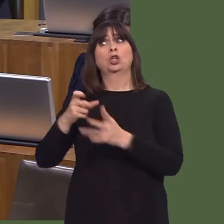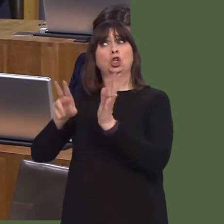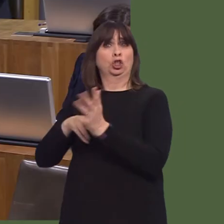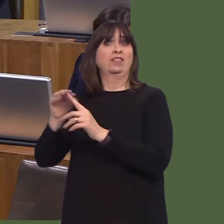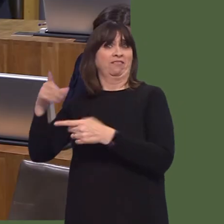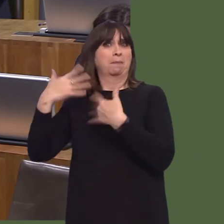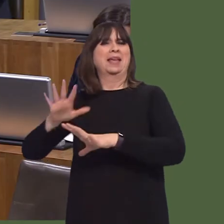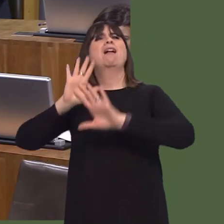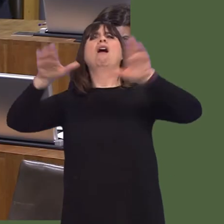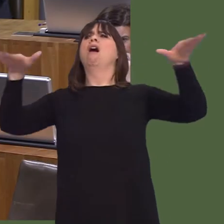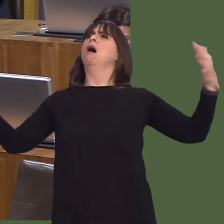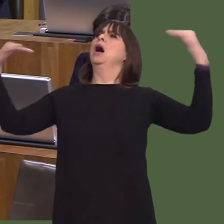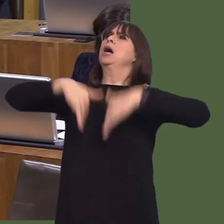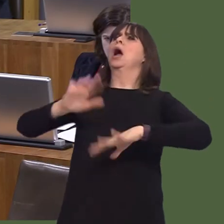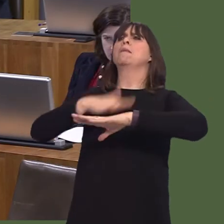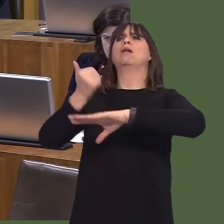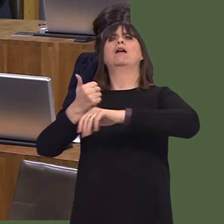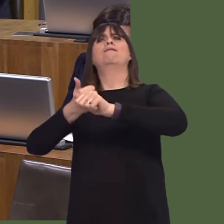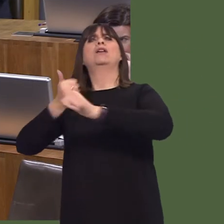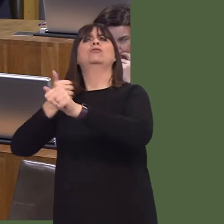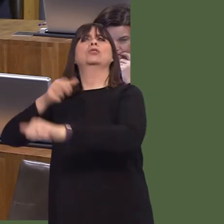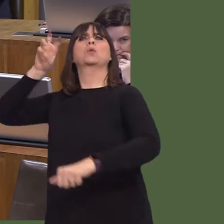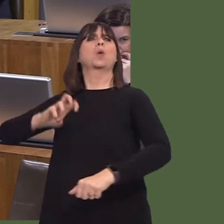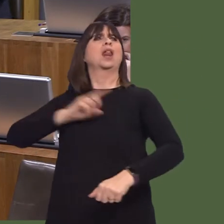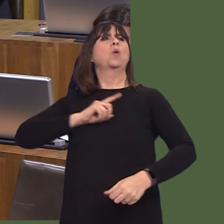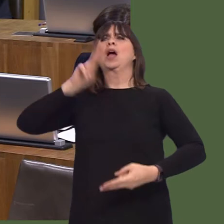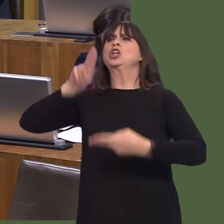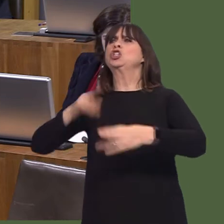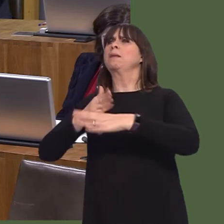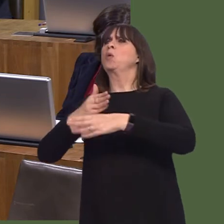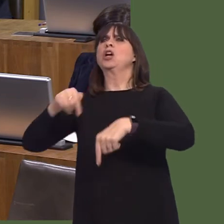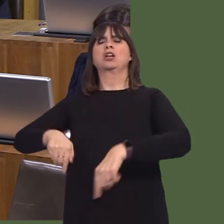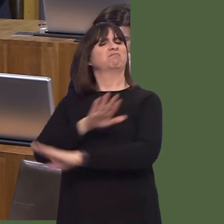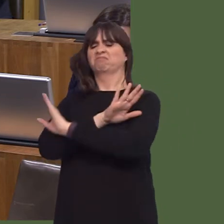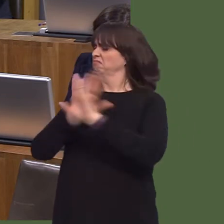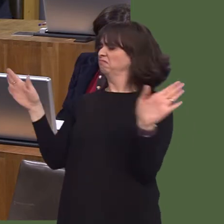So, I can say to him and his constituents that we are actively considering how best